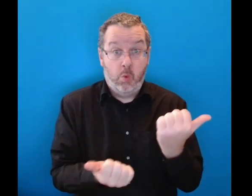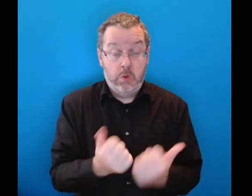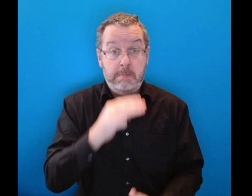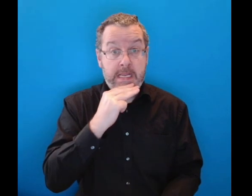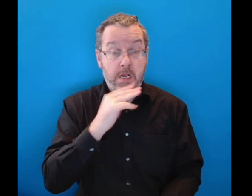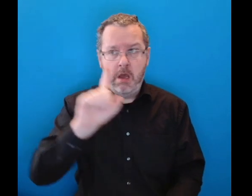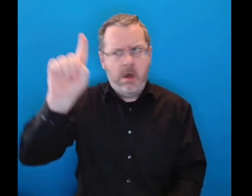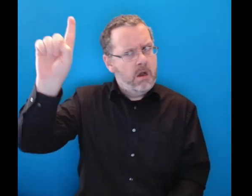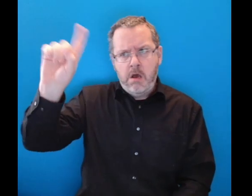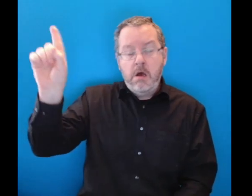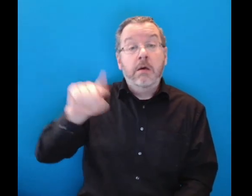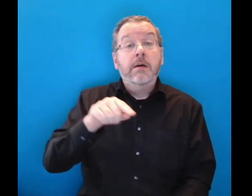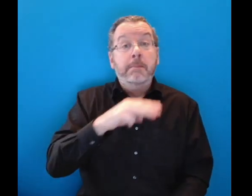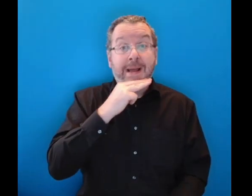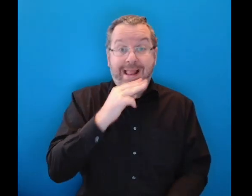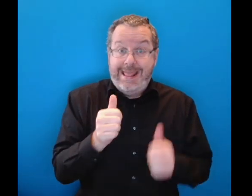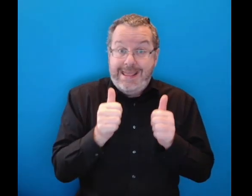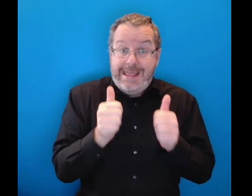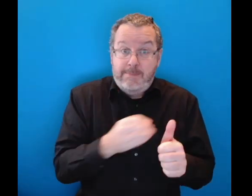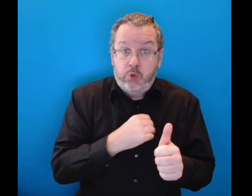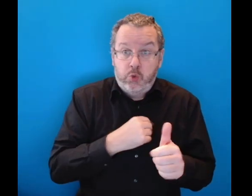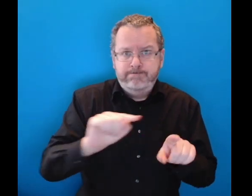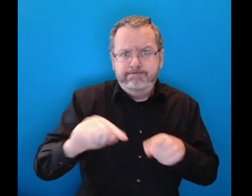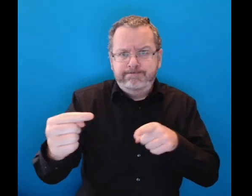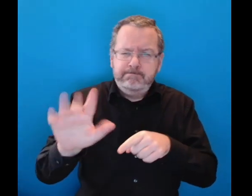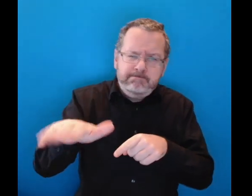But Michael was not taking this lying down.